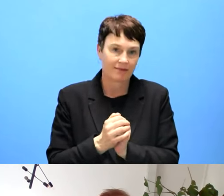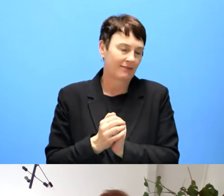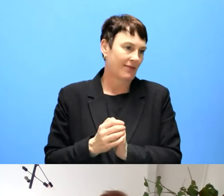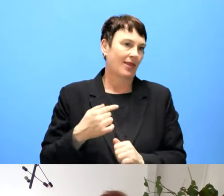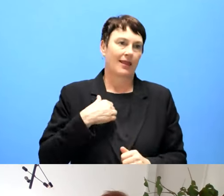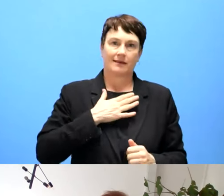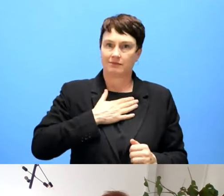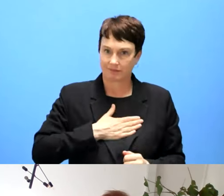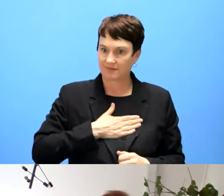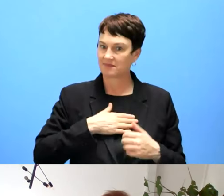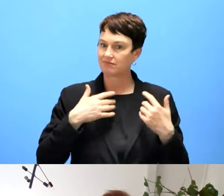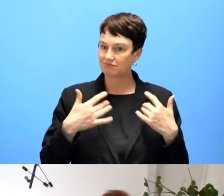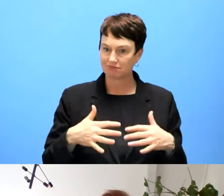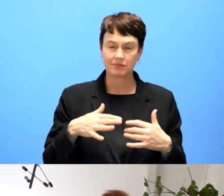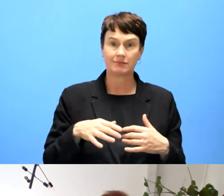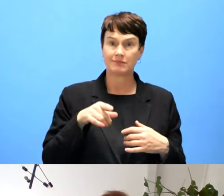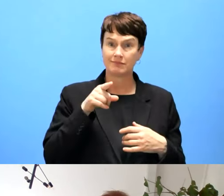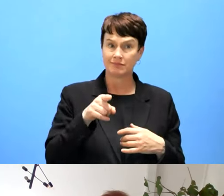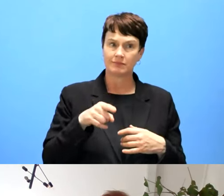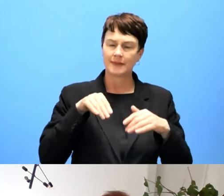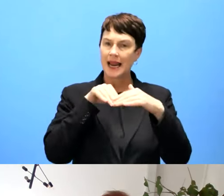the energy of accessibility. That's a good expression. Thank you for that.